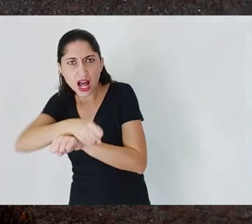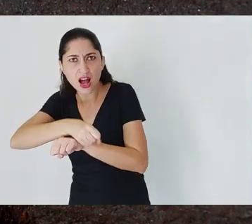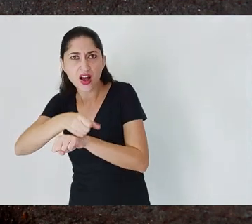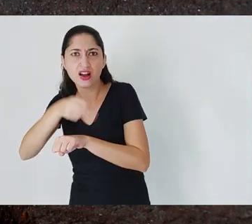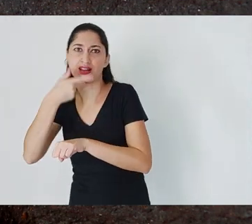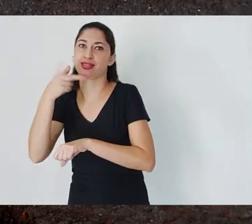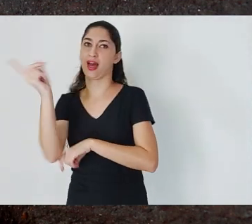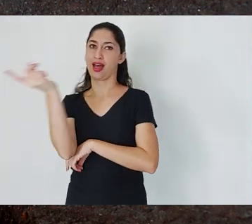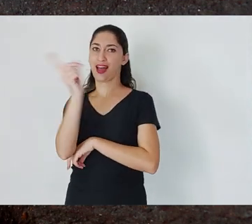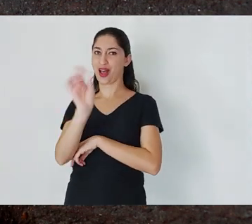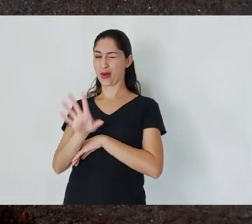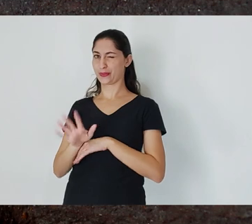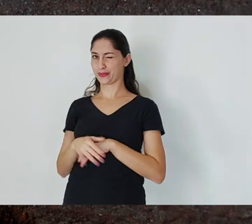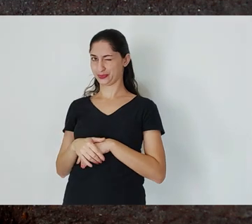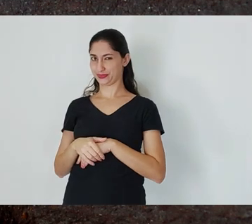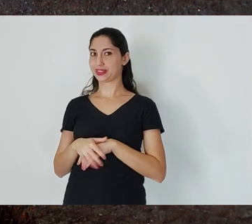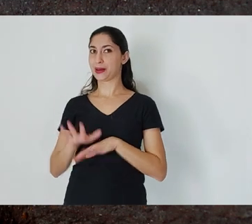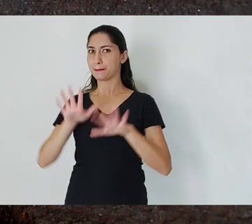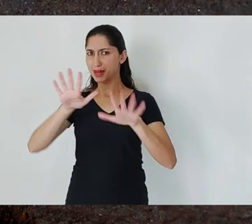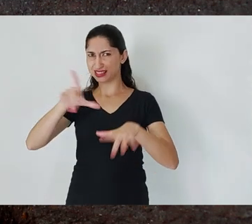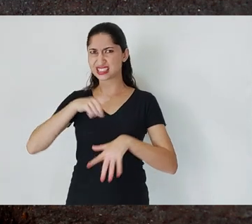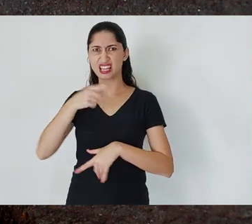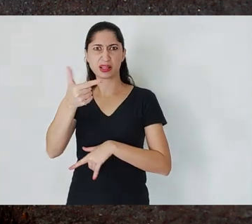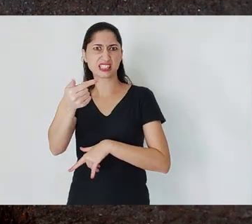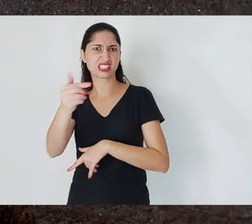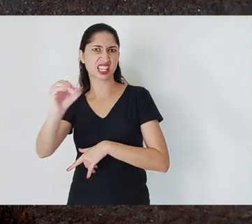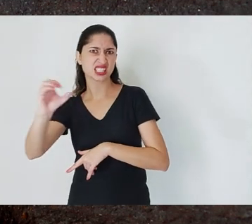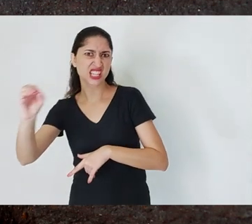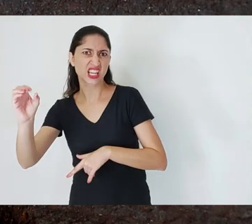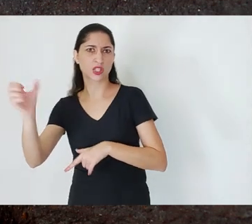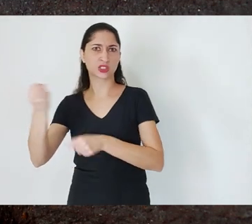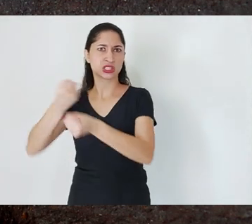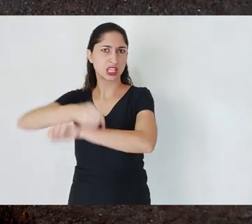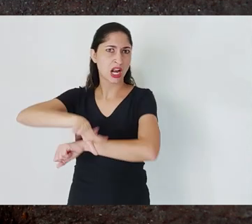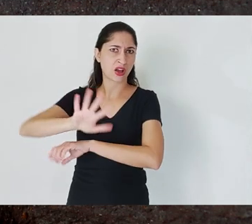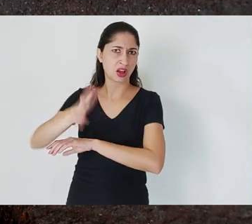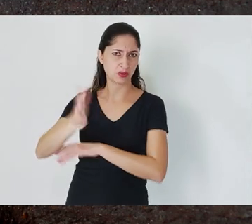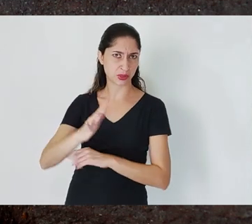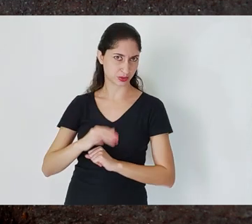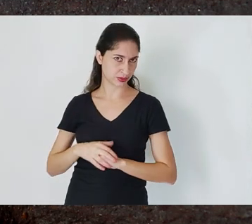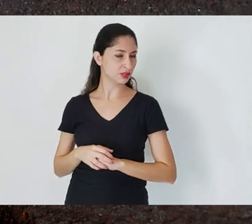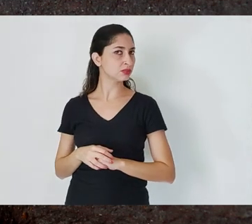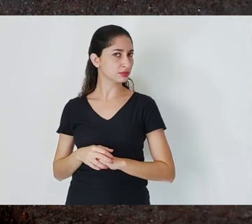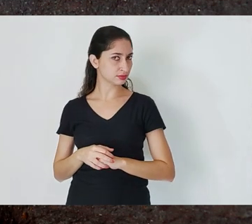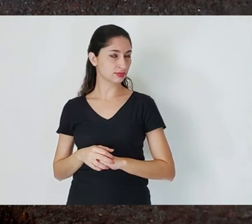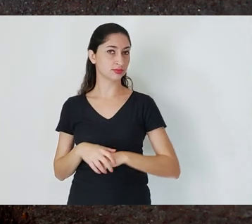at one point had 700 slaves, 800 slaves. Even at the time of the gold rush,